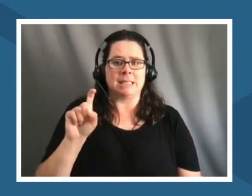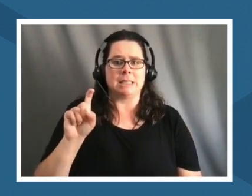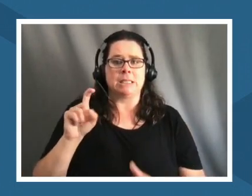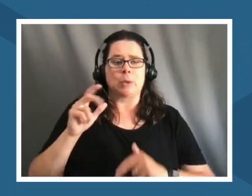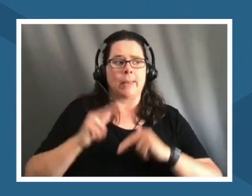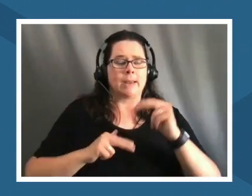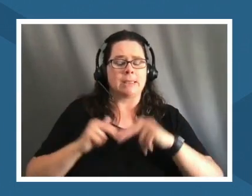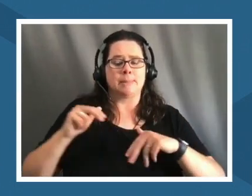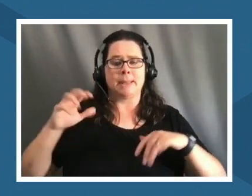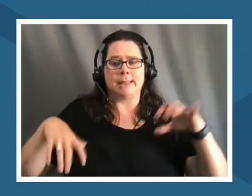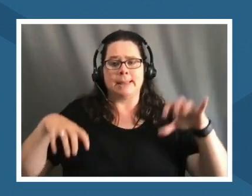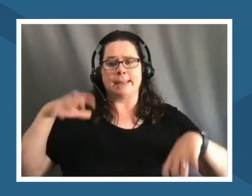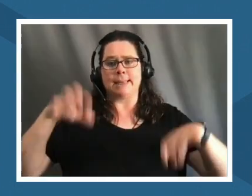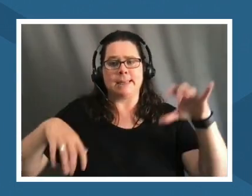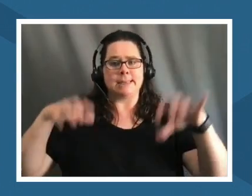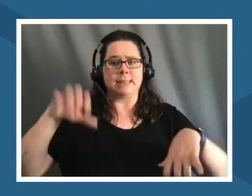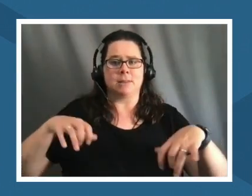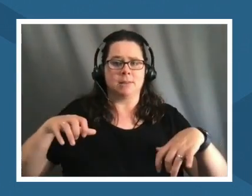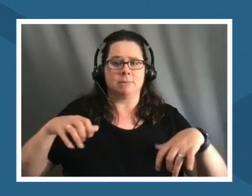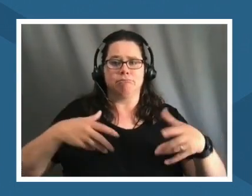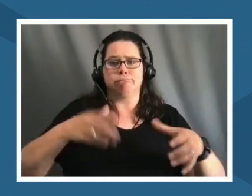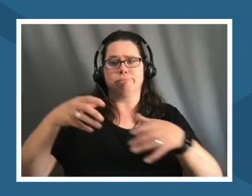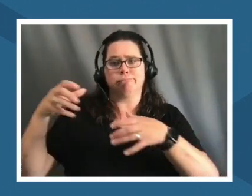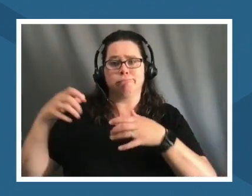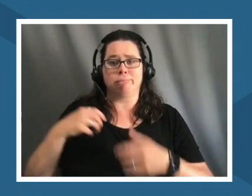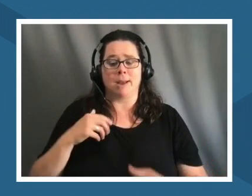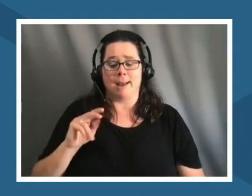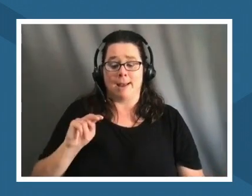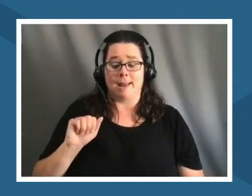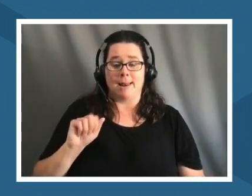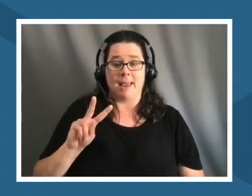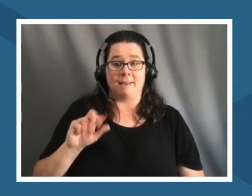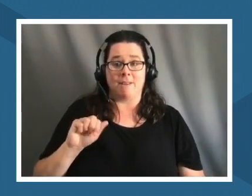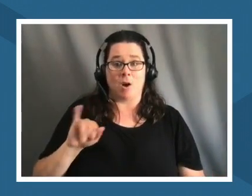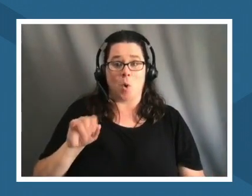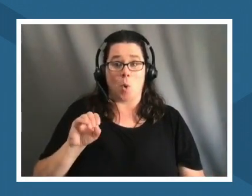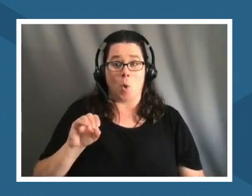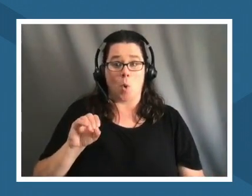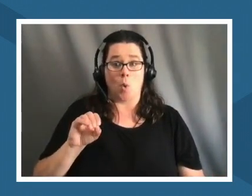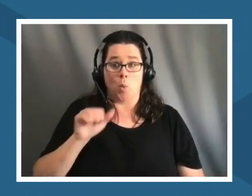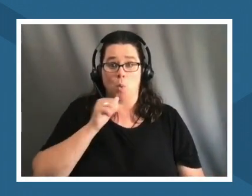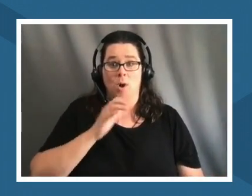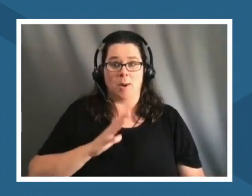and um as a navajo woman you know i i